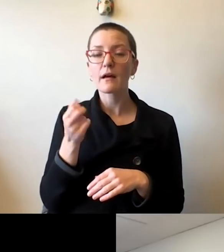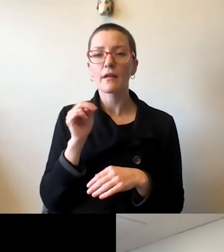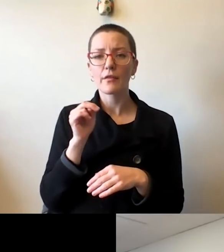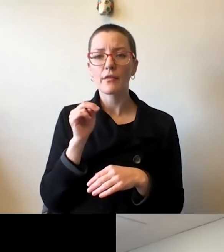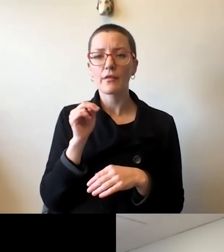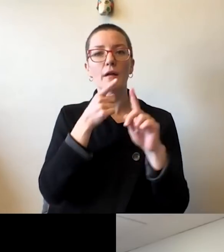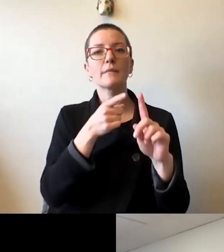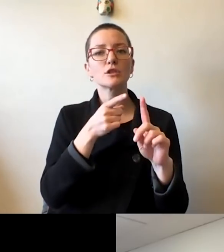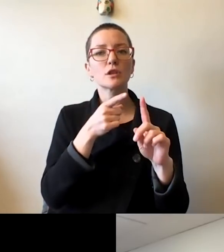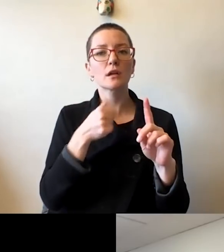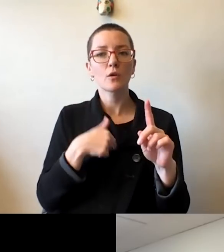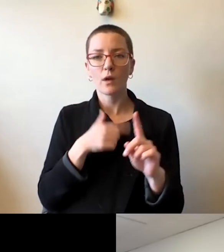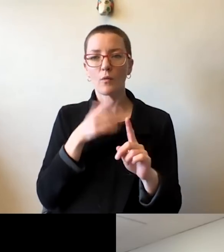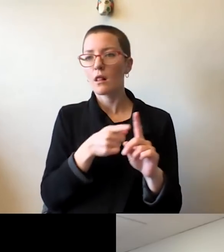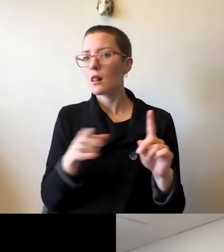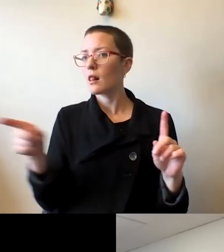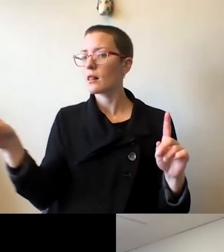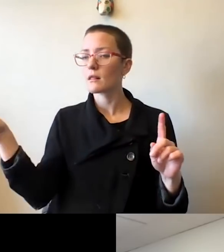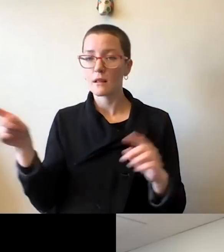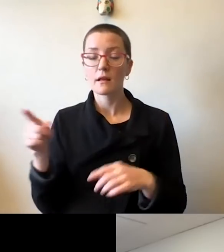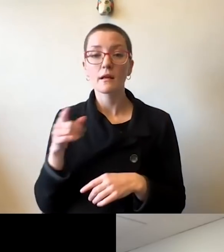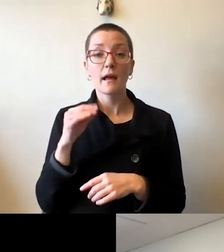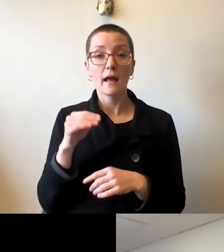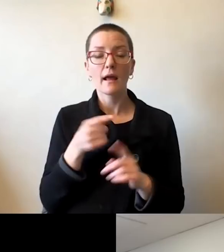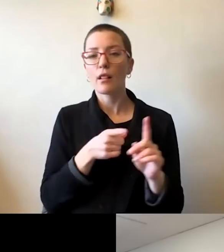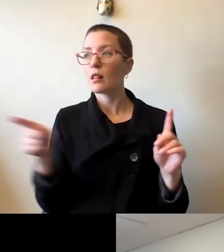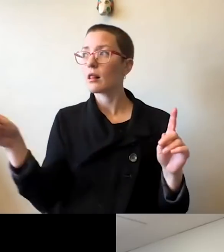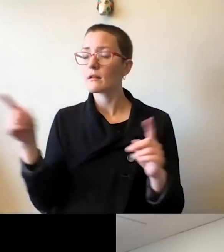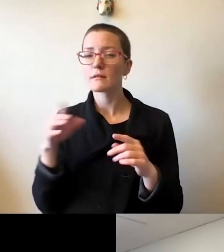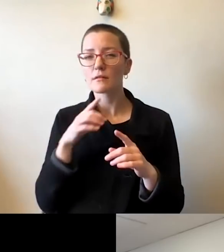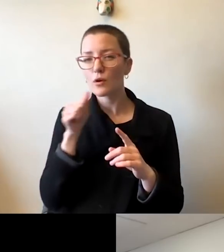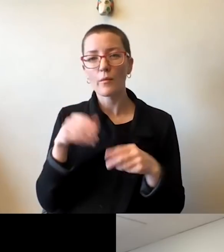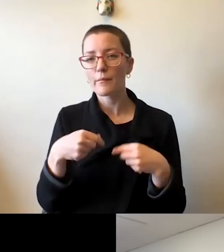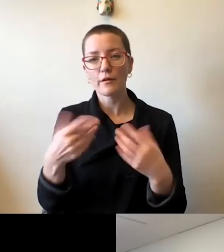and most importantly, pushed away from providing the opportunity of our students